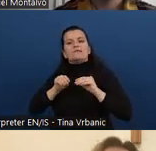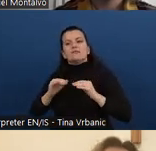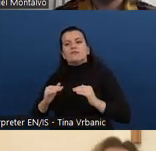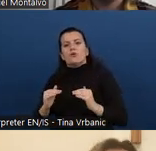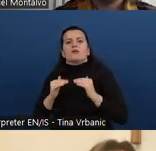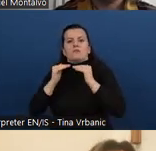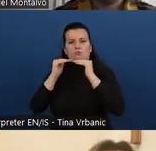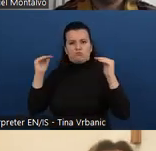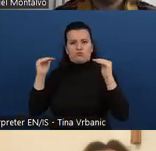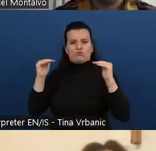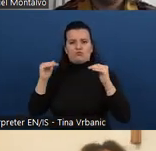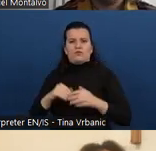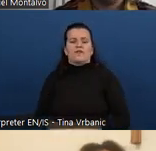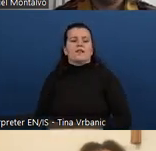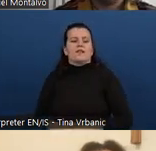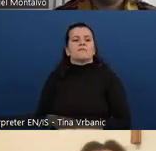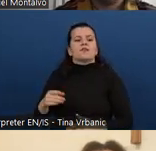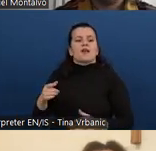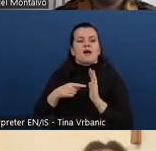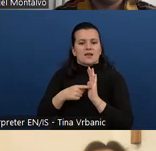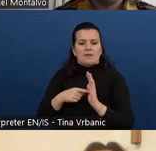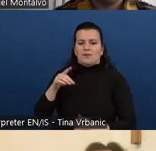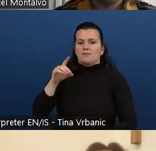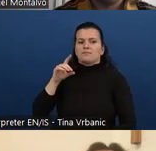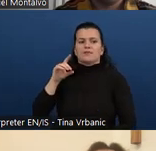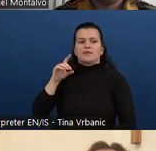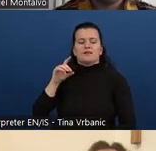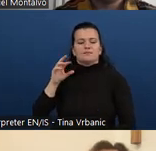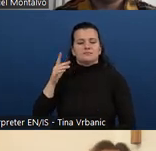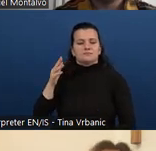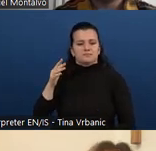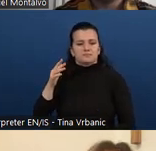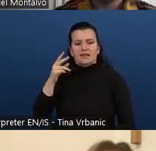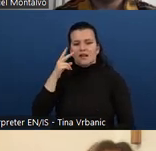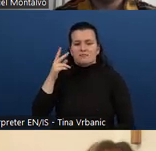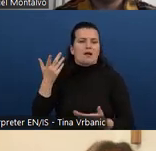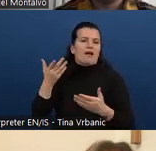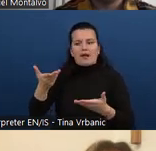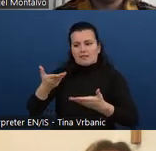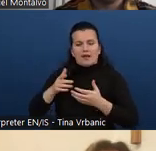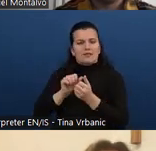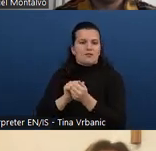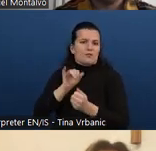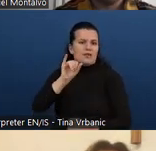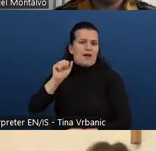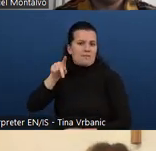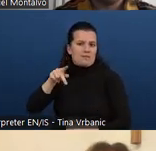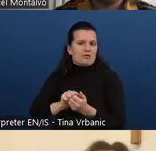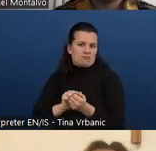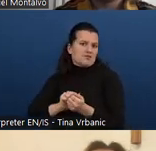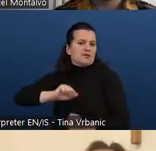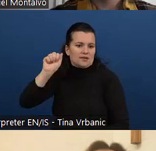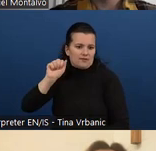That's DQ, they provide courses.